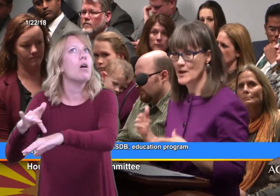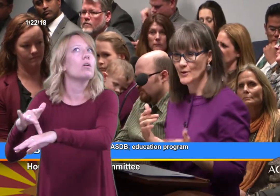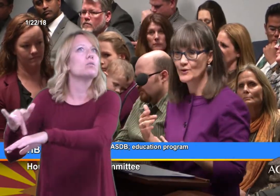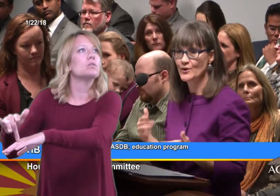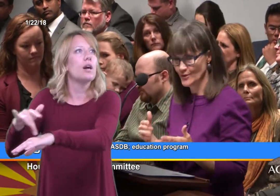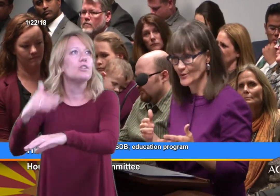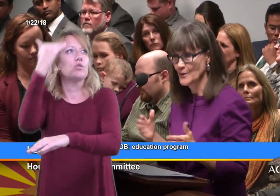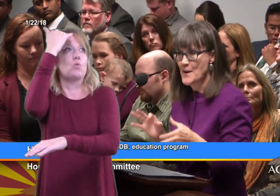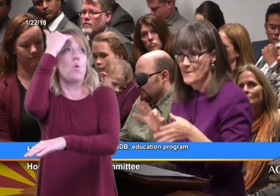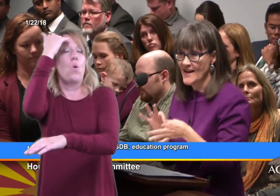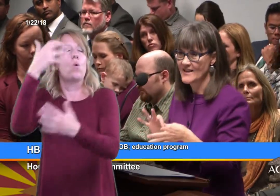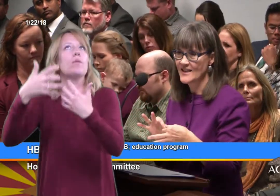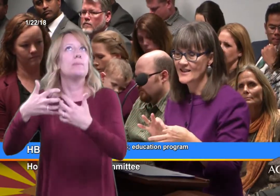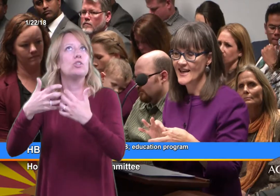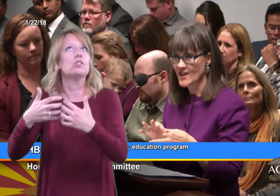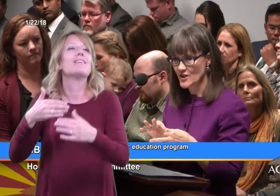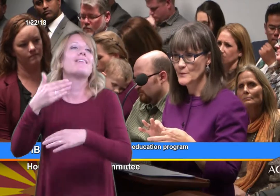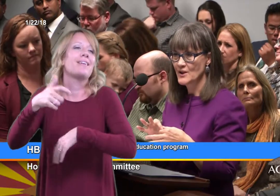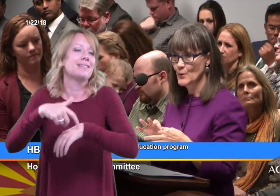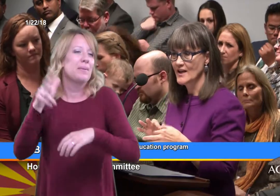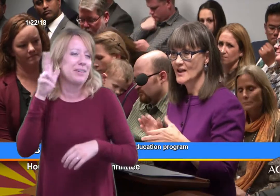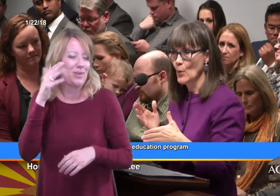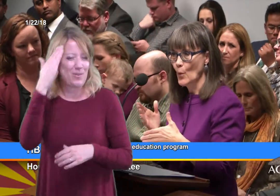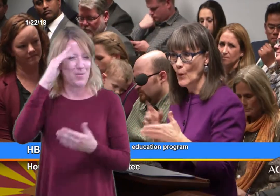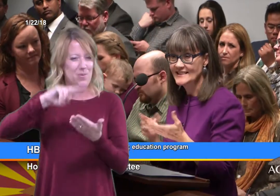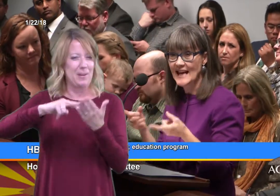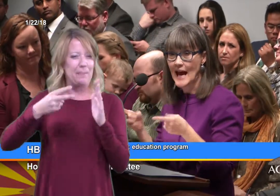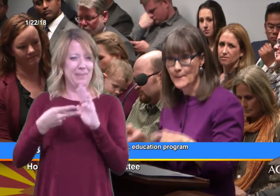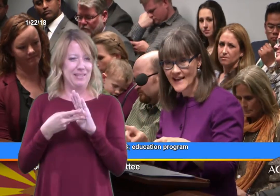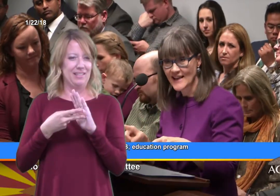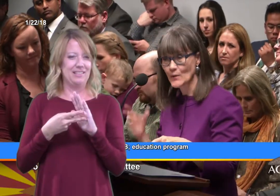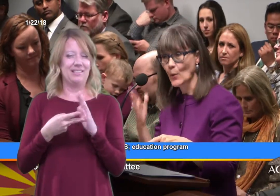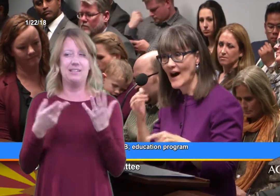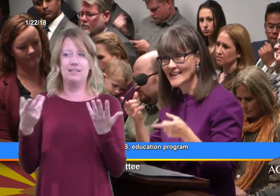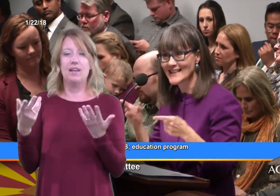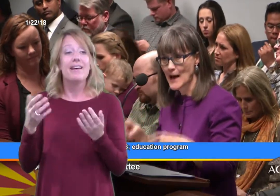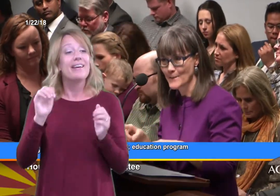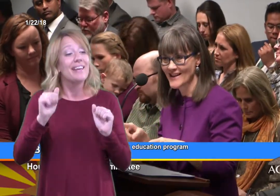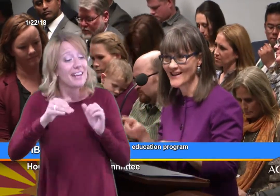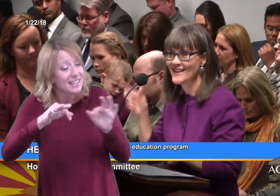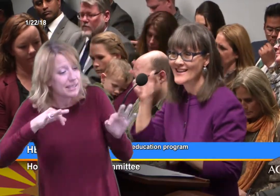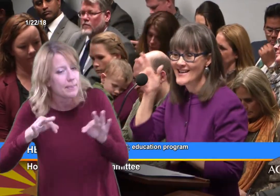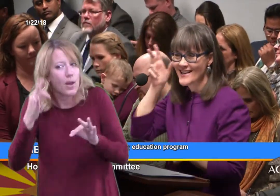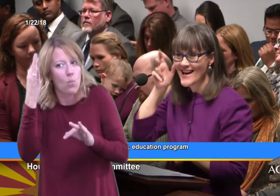they'll be able to make the connection between what's happening, why it's happening,